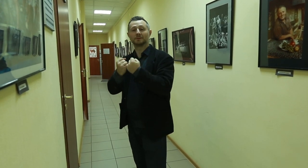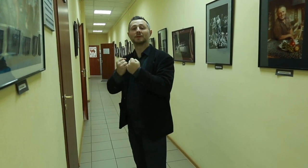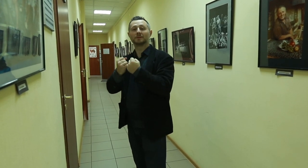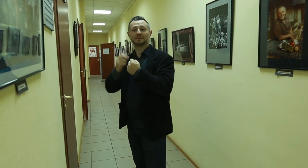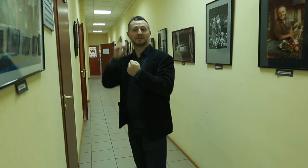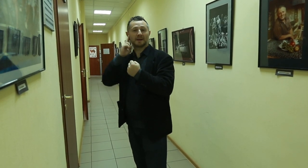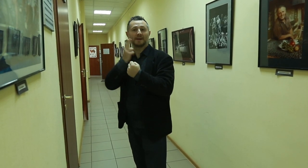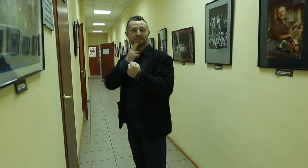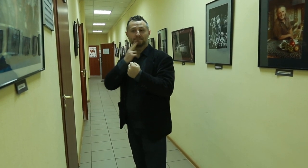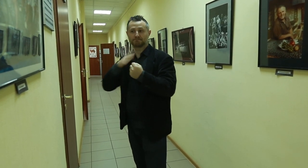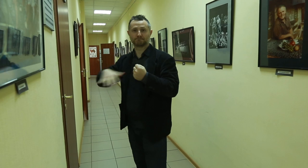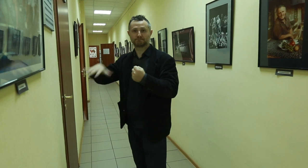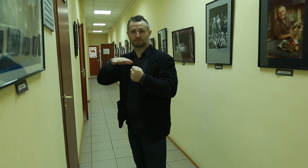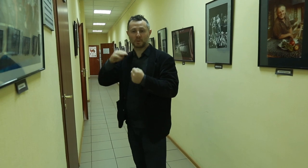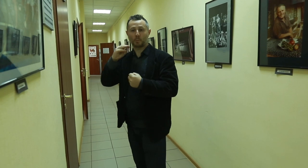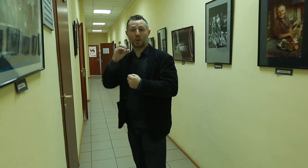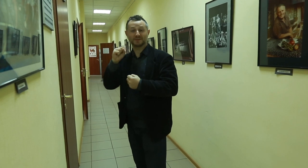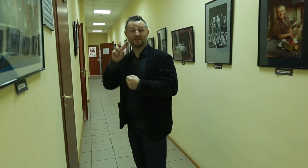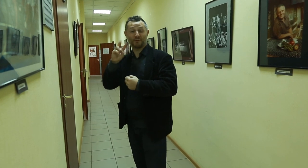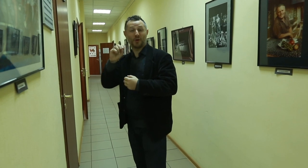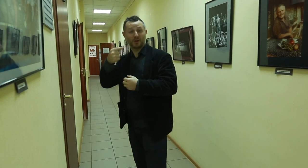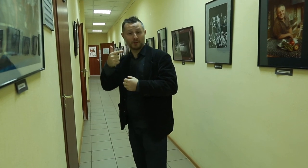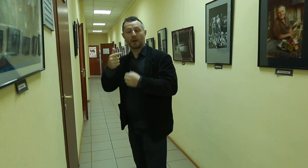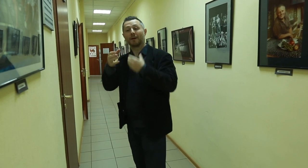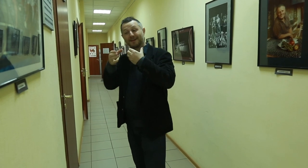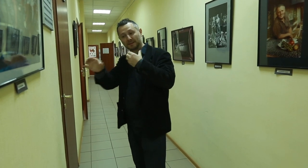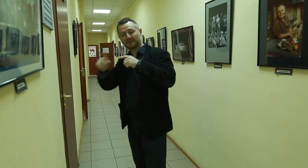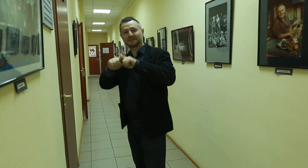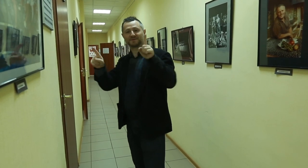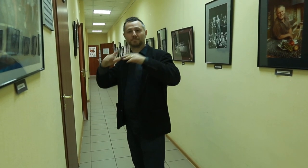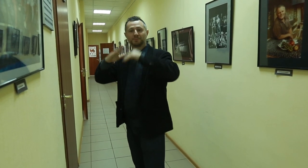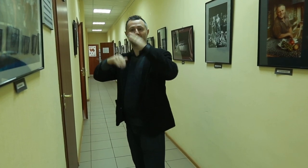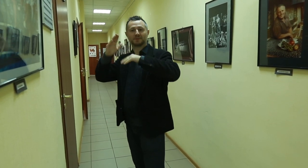a different building, it is the VOG office